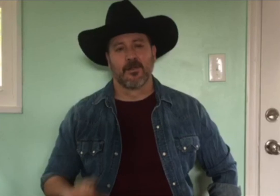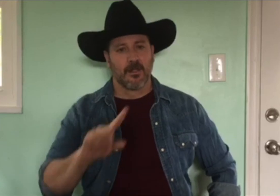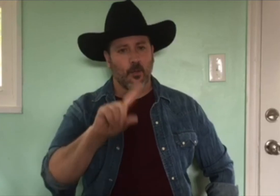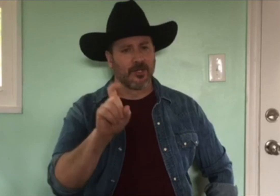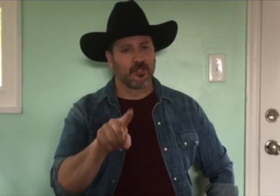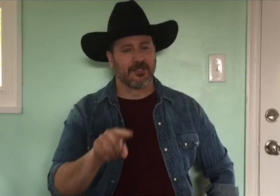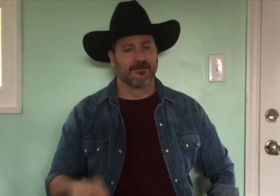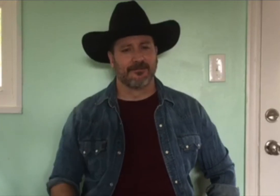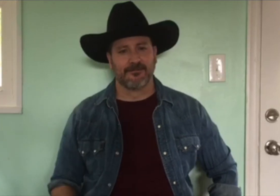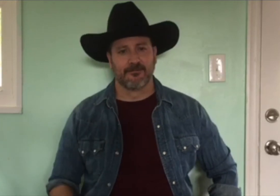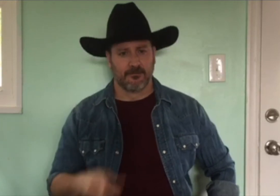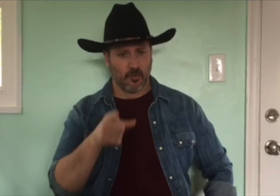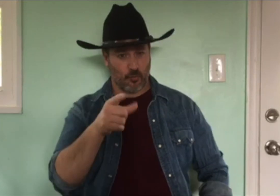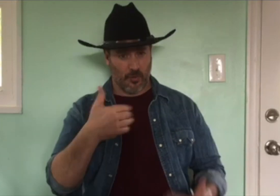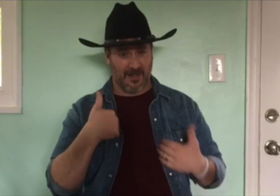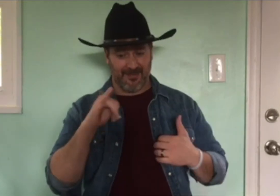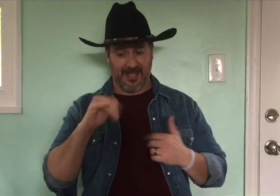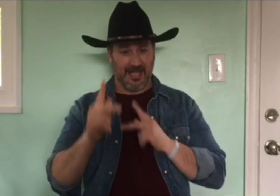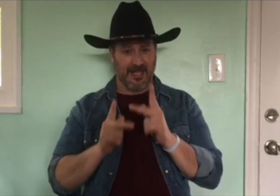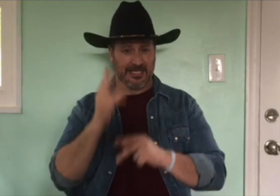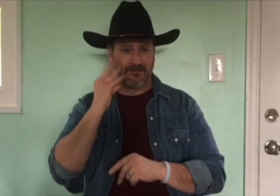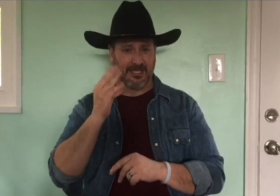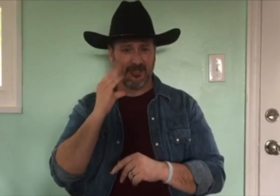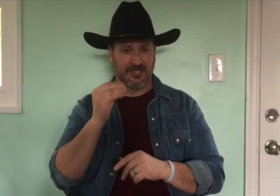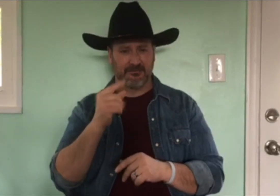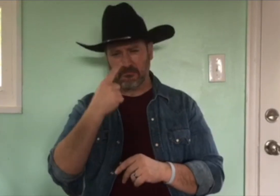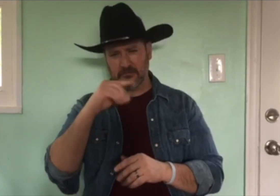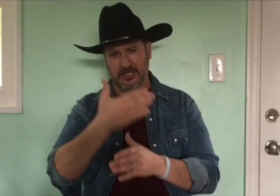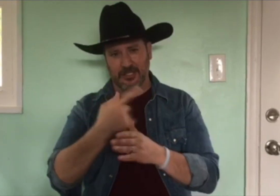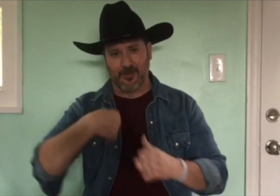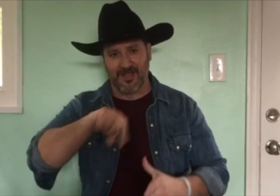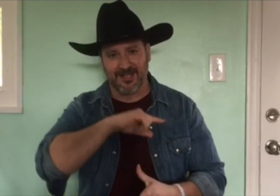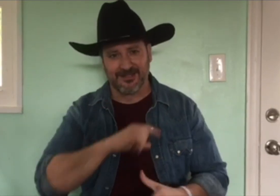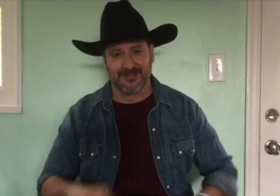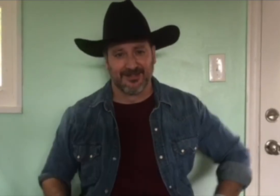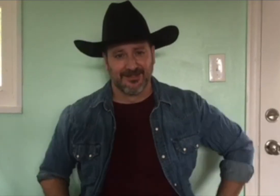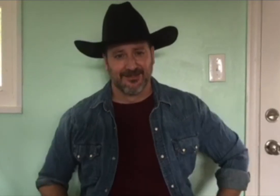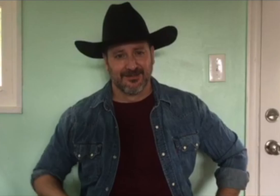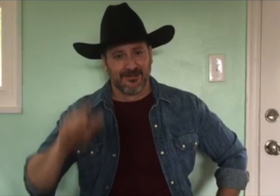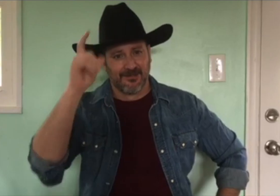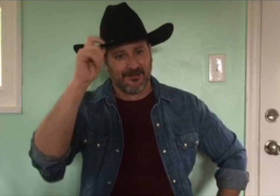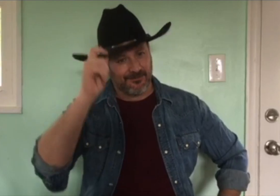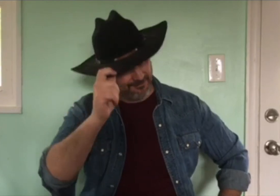Now I want you to think about your past experiences. If you ever had an experience similar to this, please share this with us!